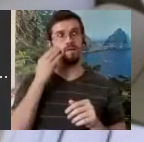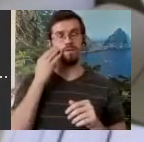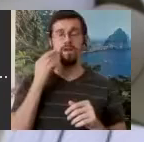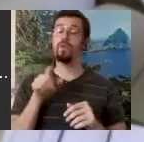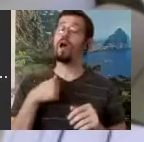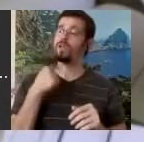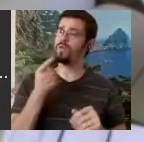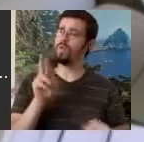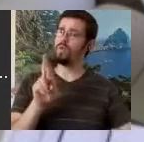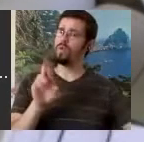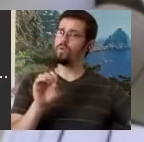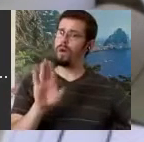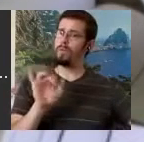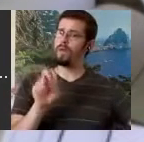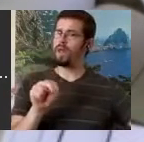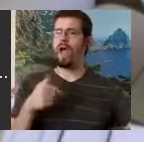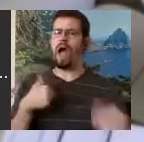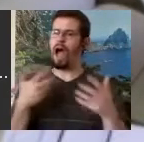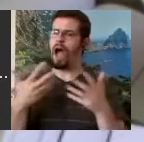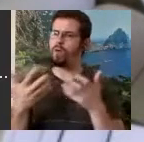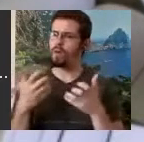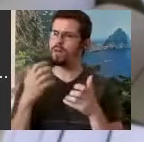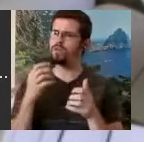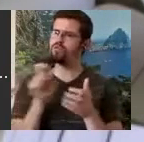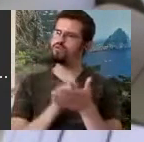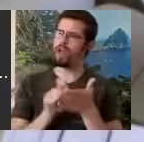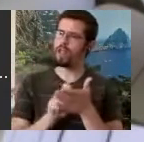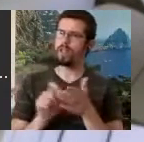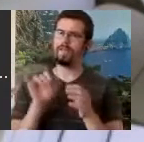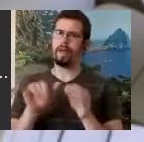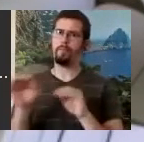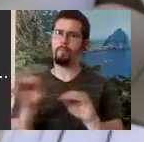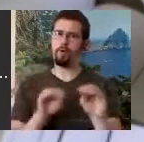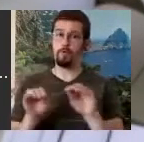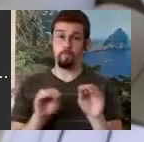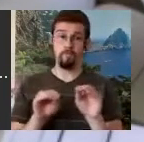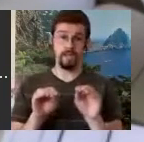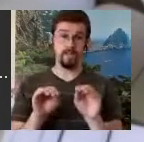the movements a classic pantomime." And he and I started working together. He